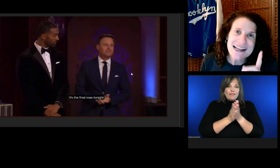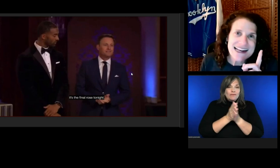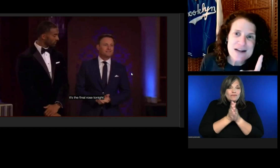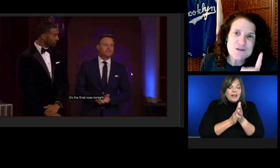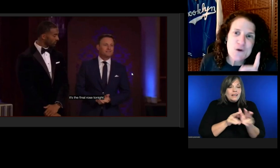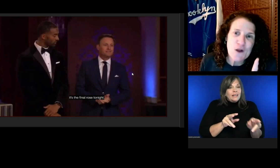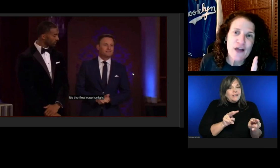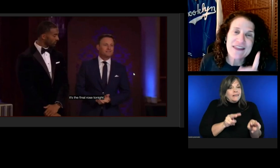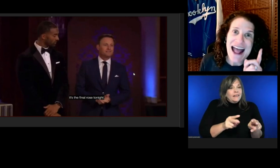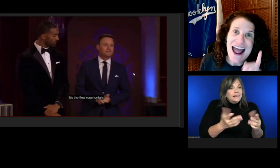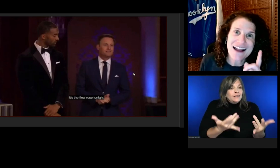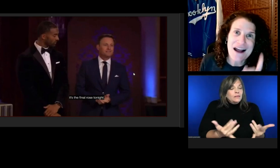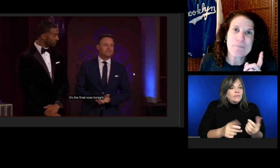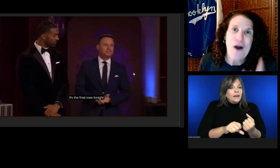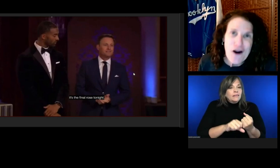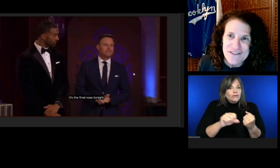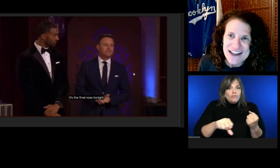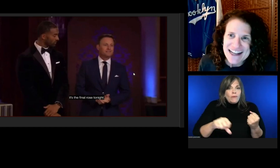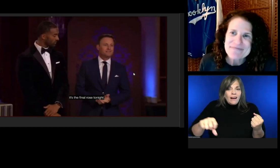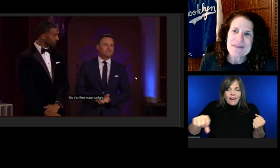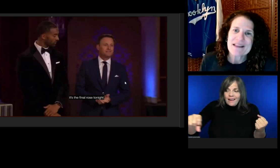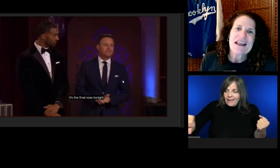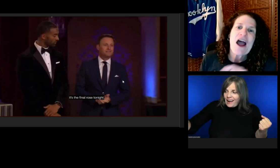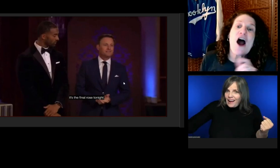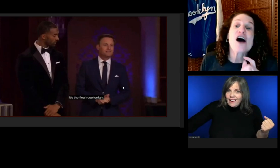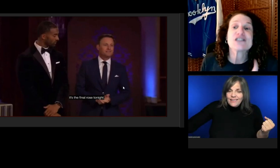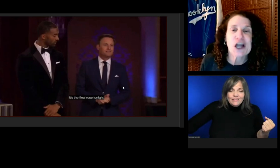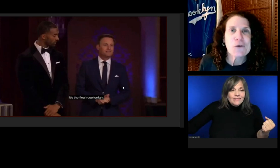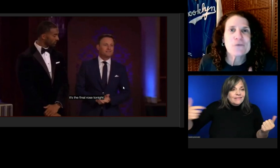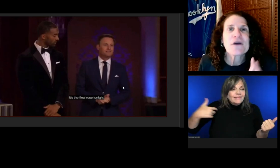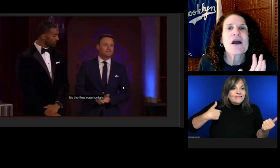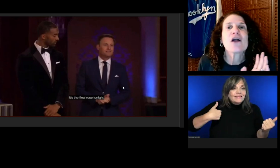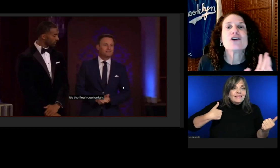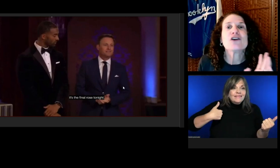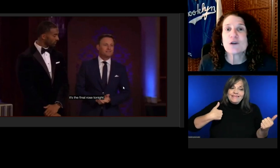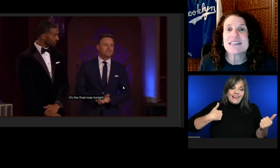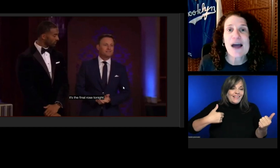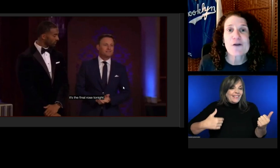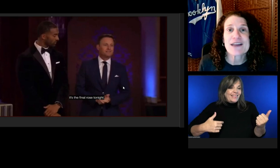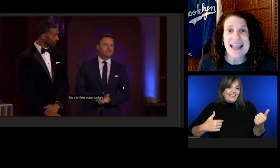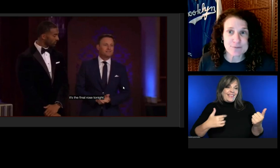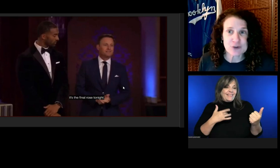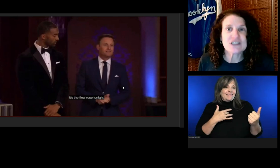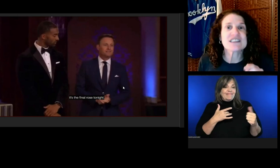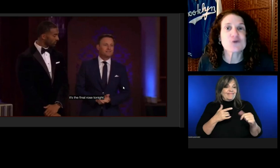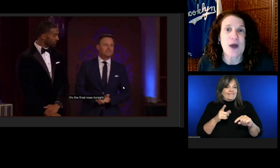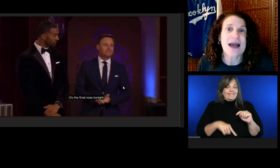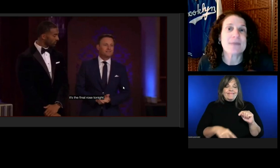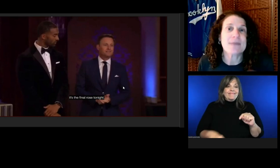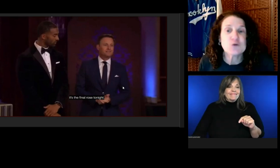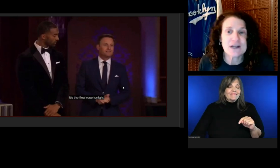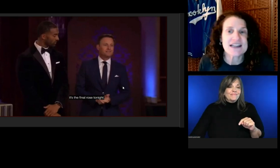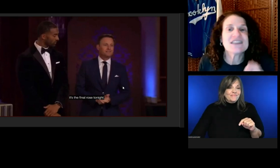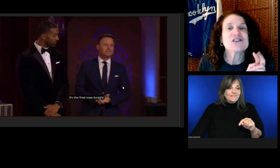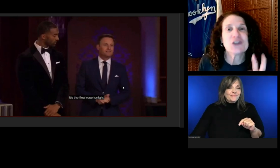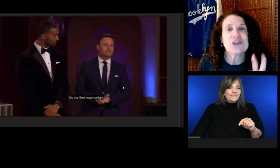Also, notice how they caption music.